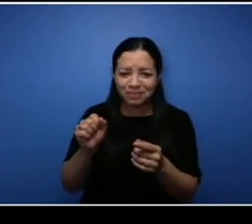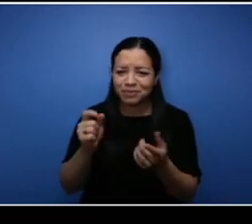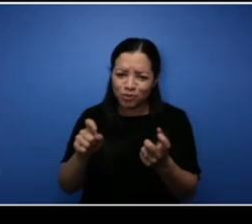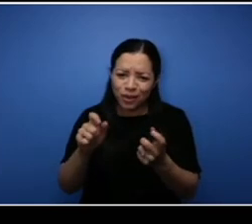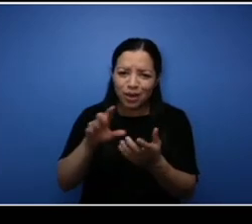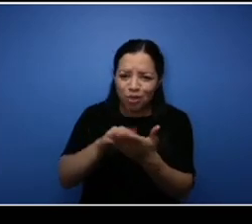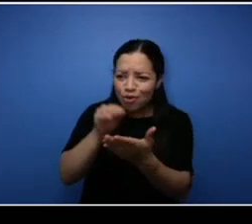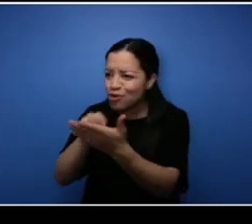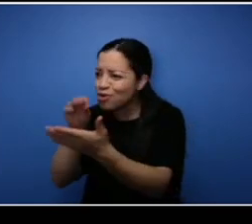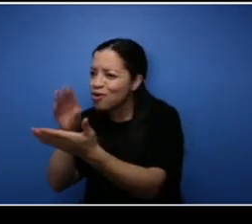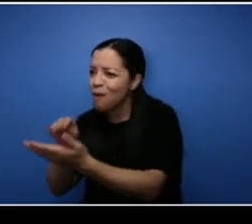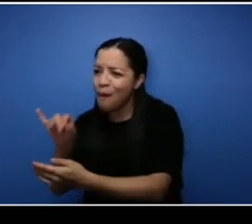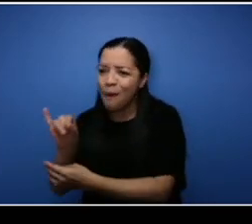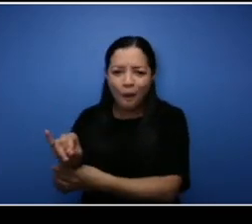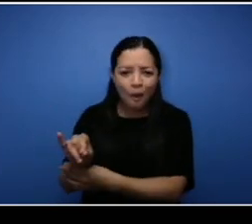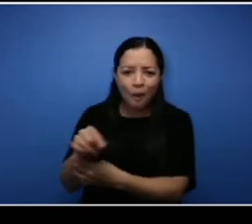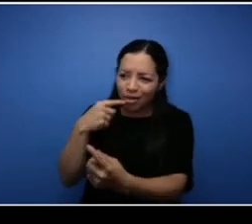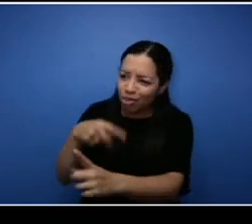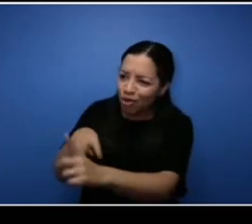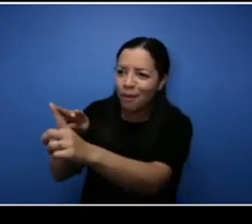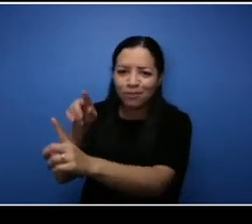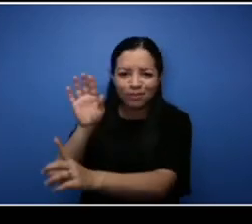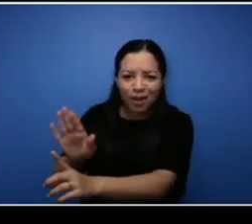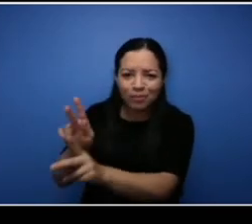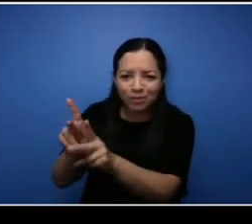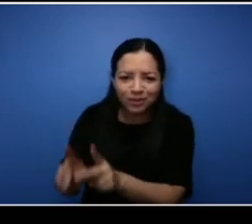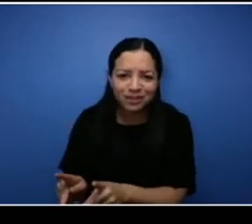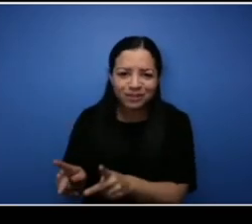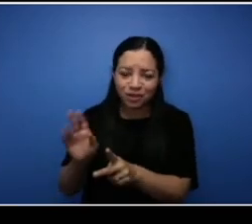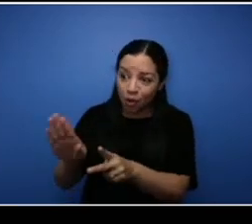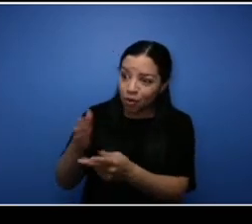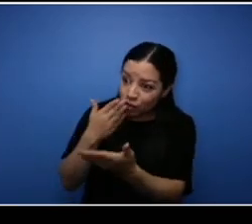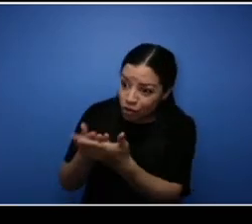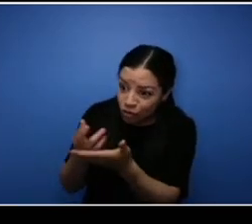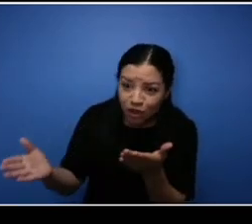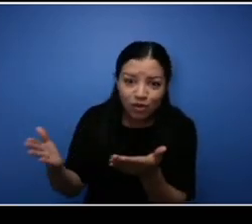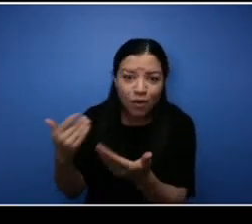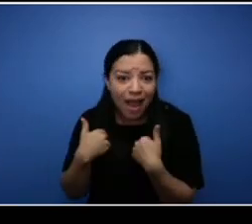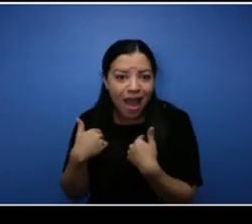can look up to and use as resources and mentors and I think that's so important to be able